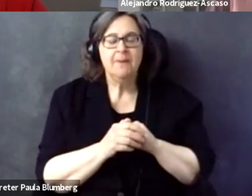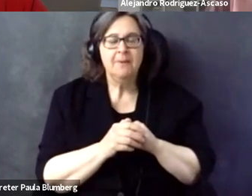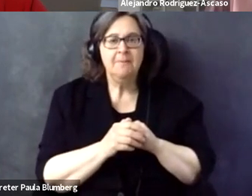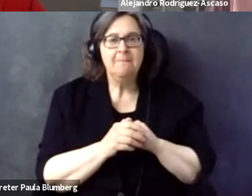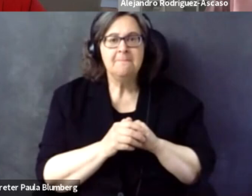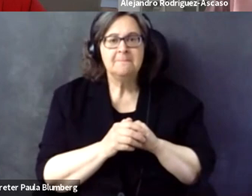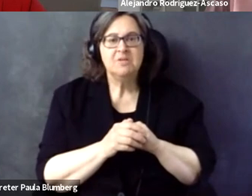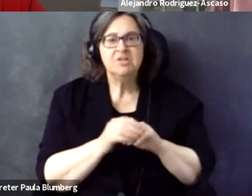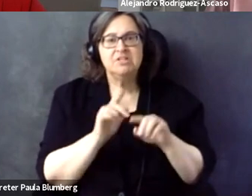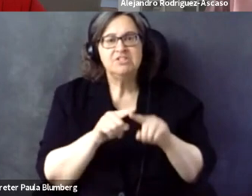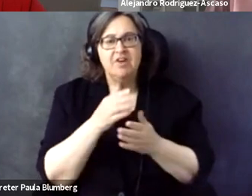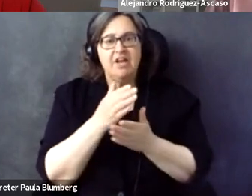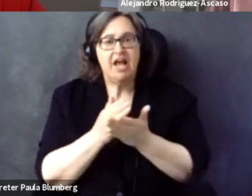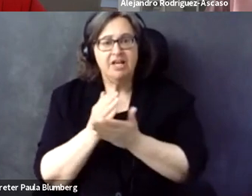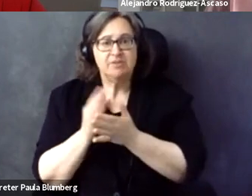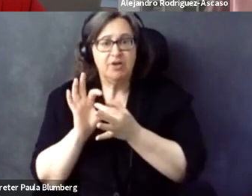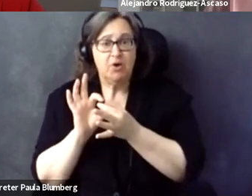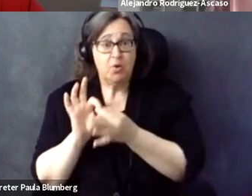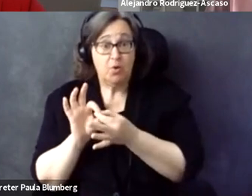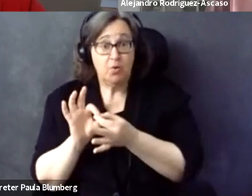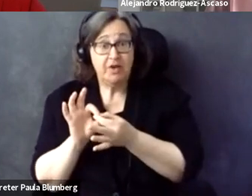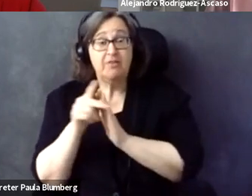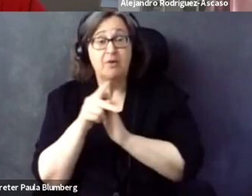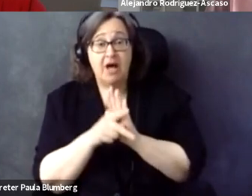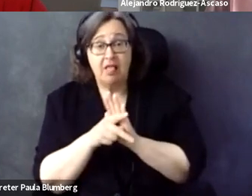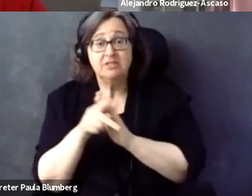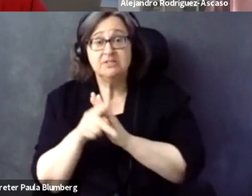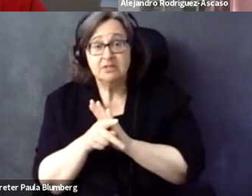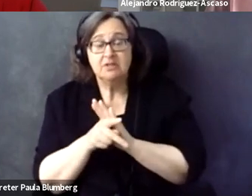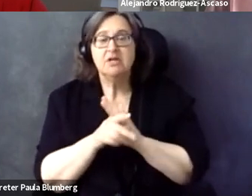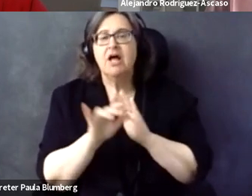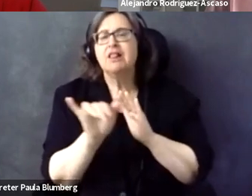going as far as writing policies, right?